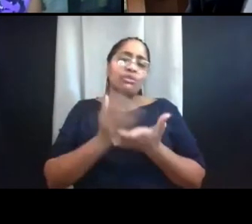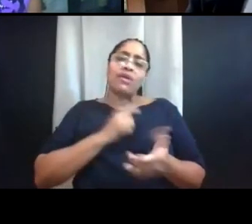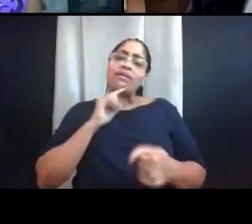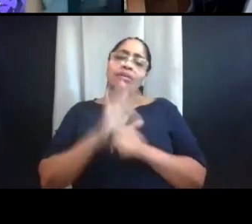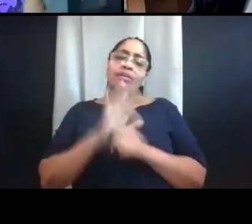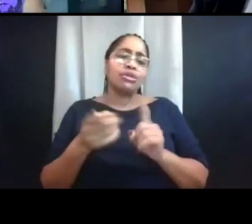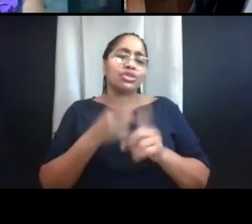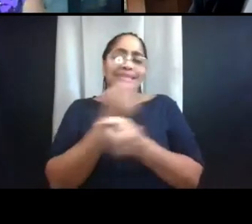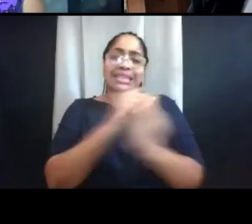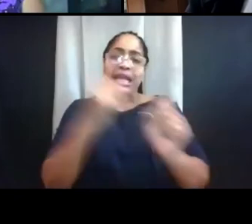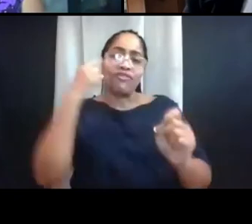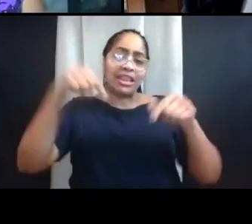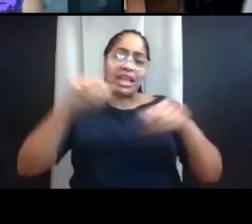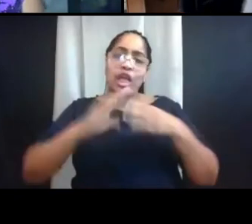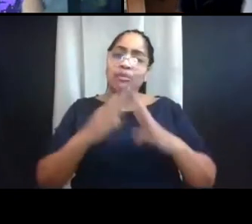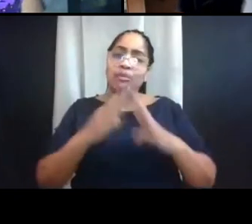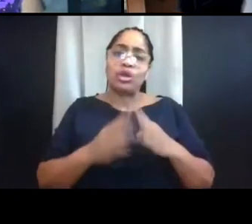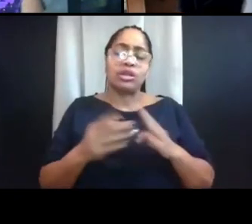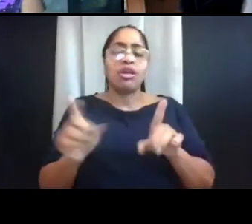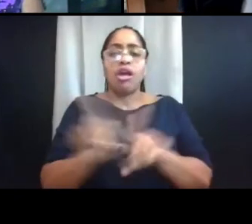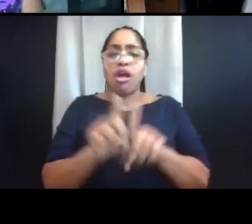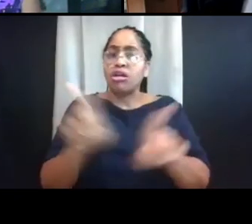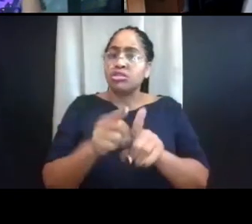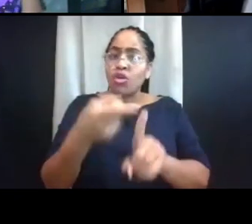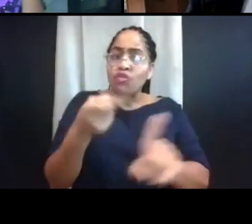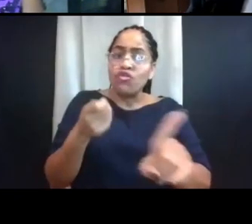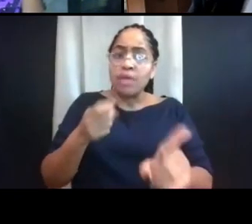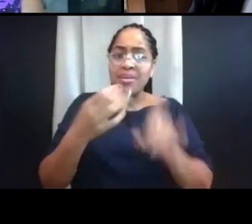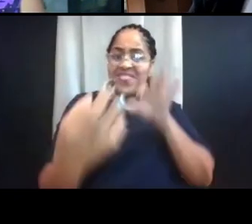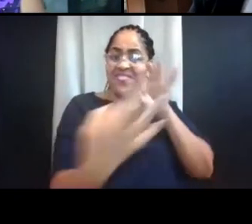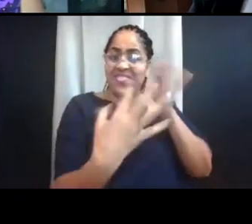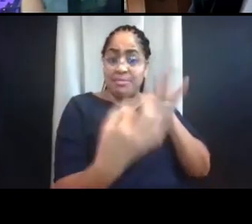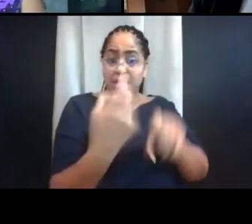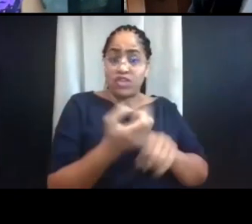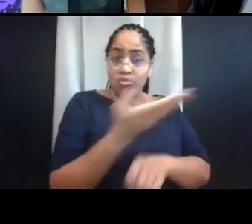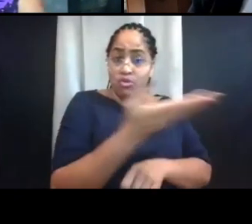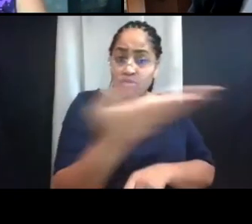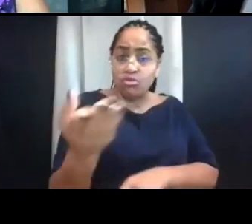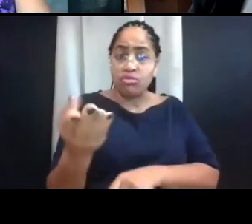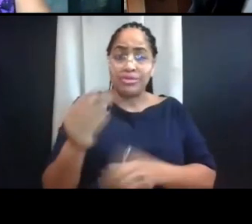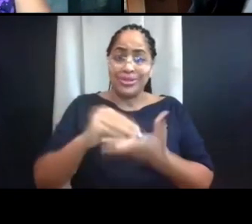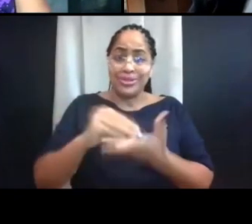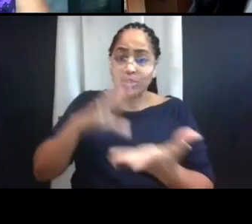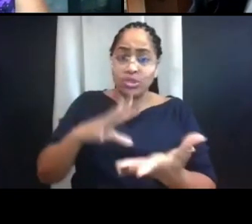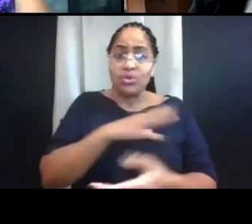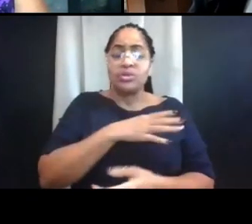It's also informed by the feedback we received from you, from students, from faculty and staff,